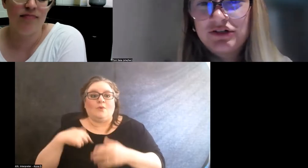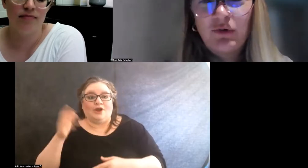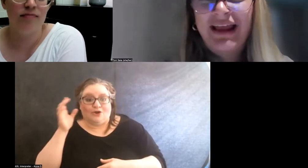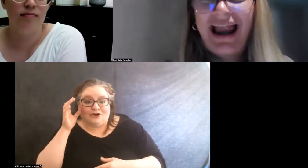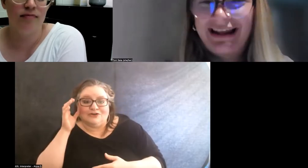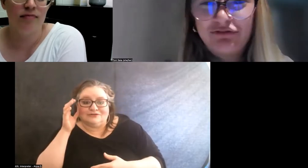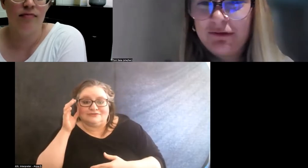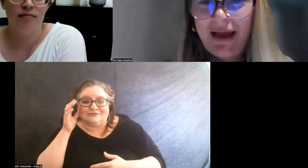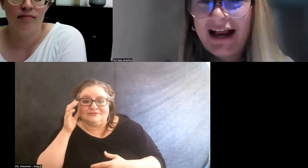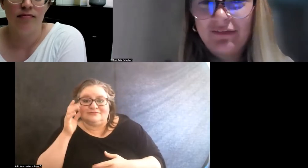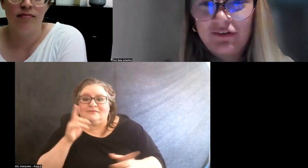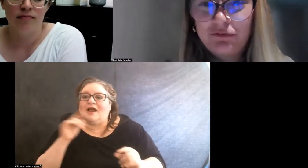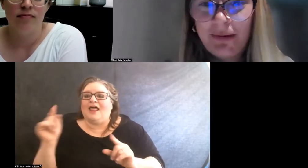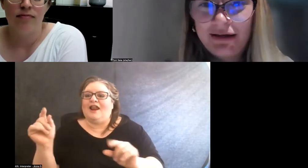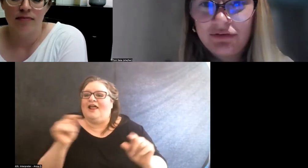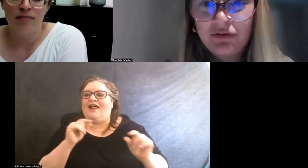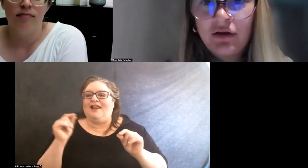just organic feedback in the space.